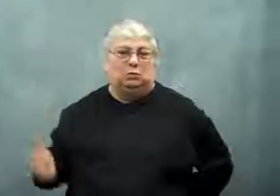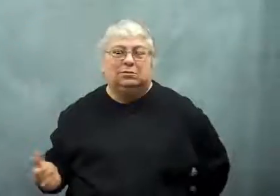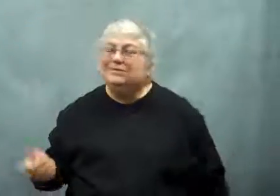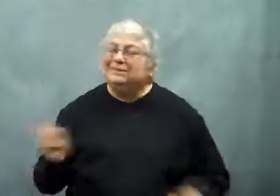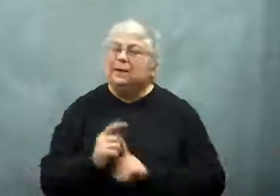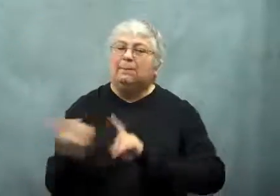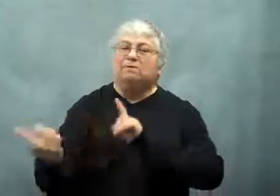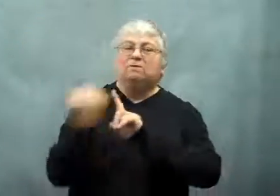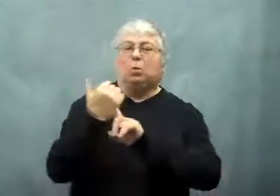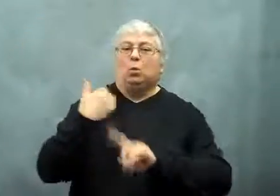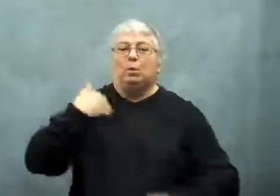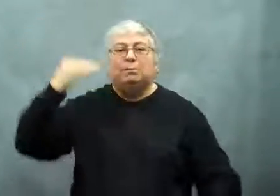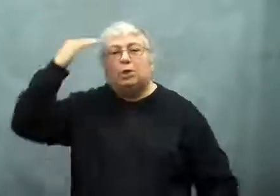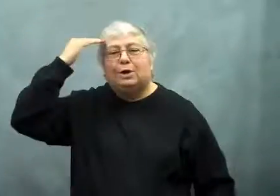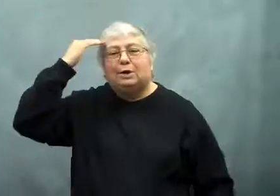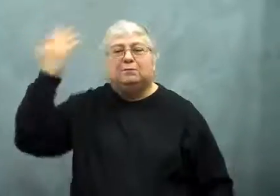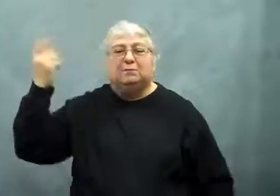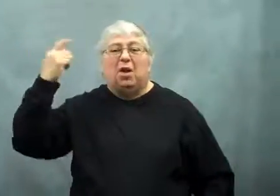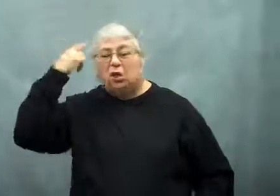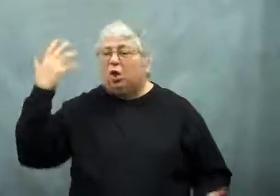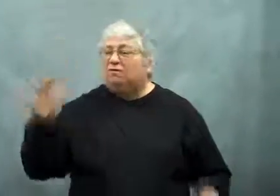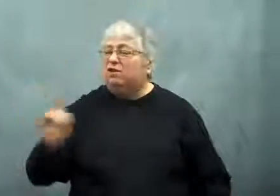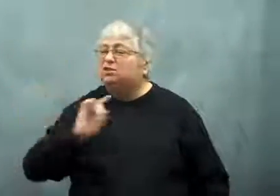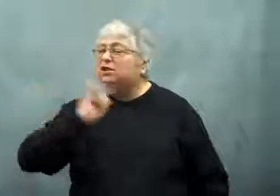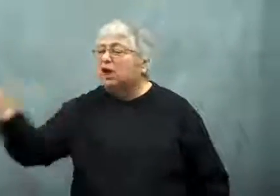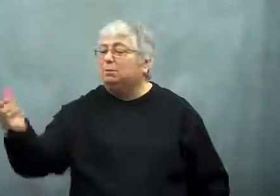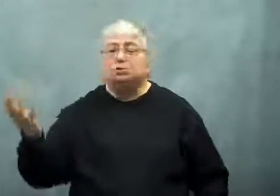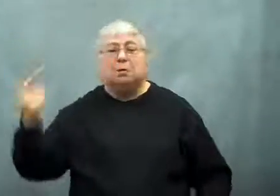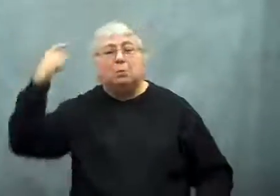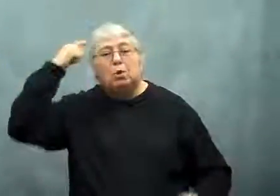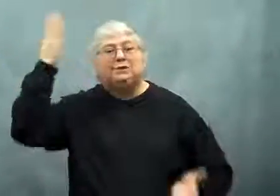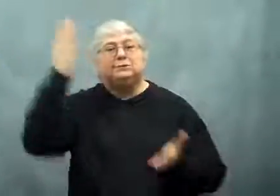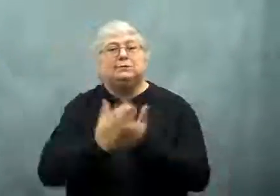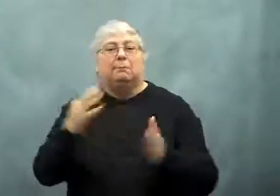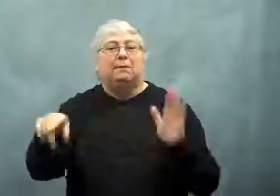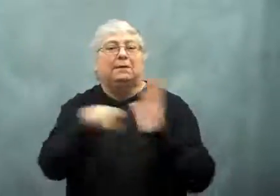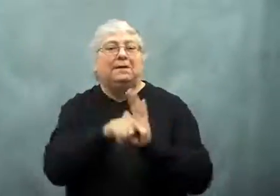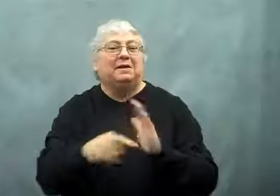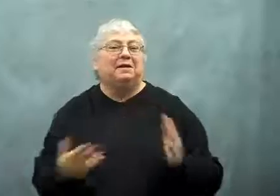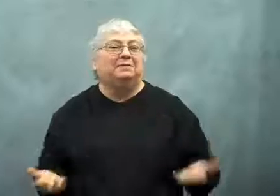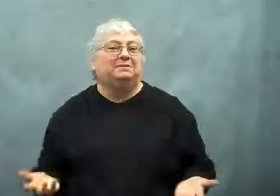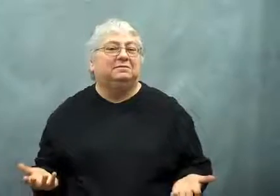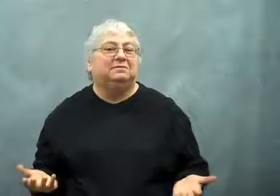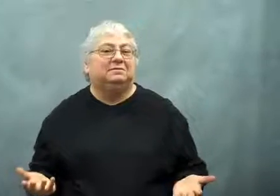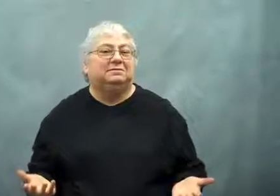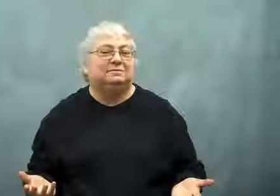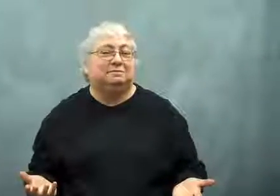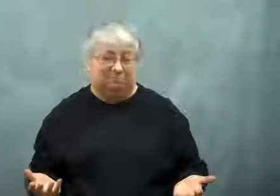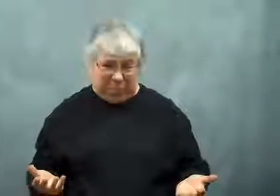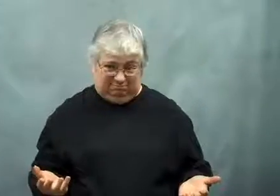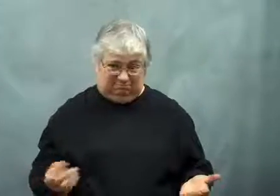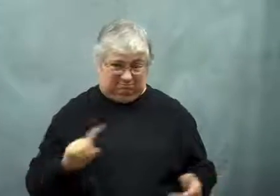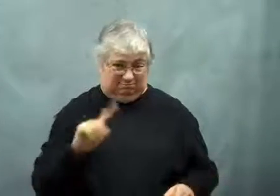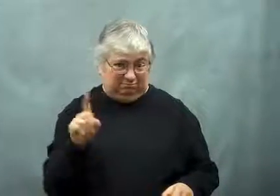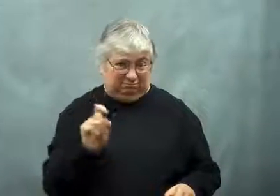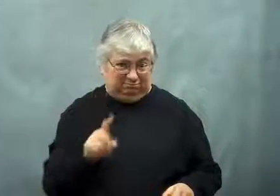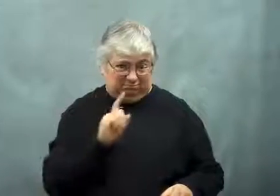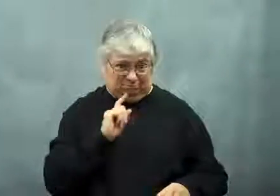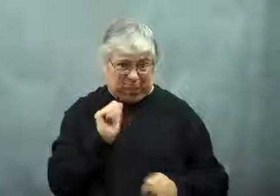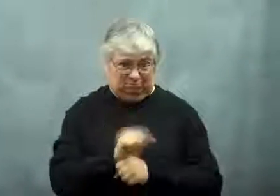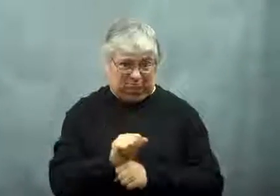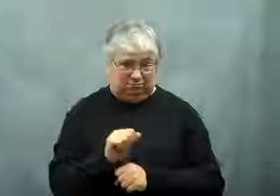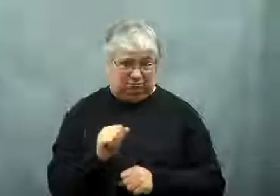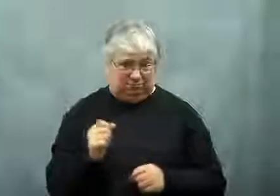It's like fooling the brain. If it thinks it's in the trash, it stops being negative.